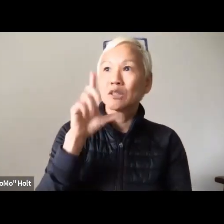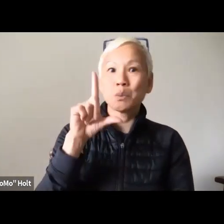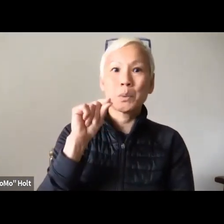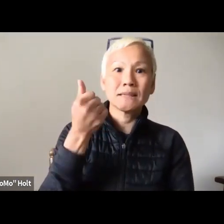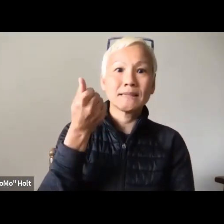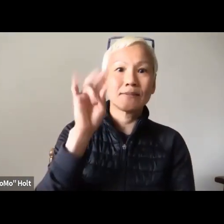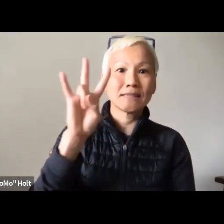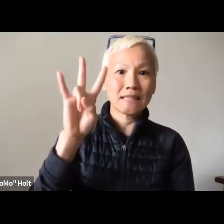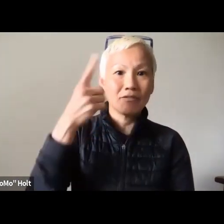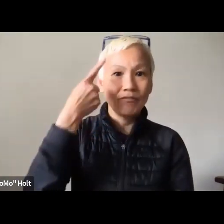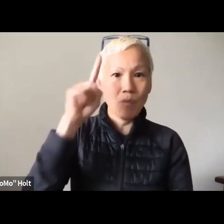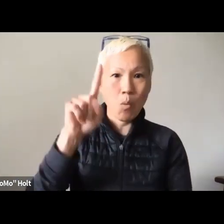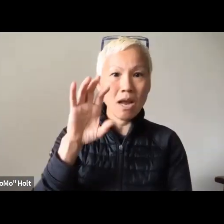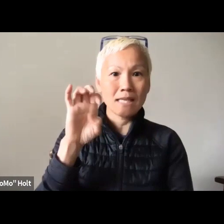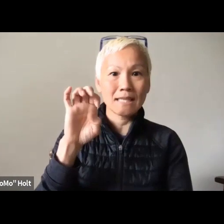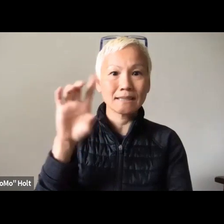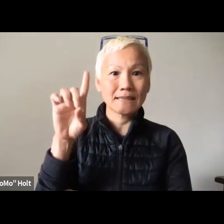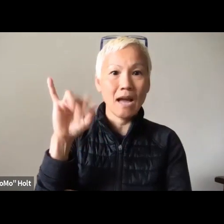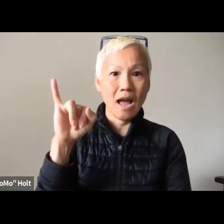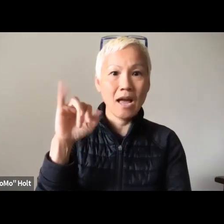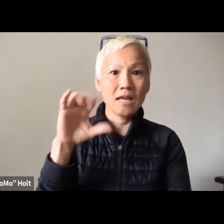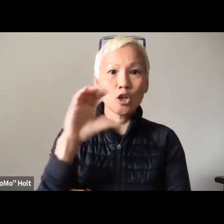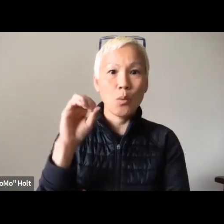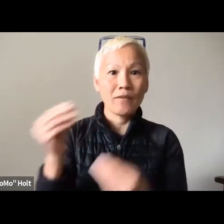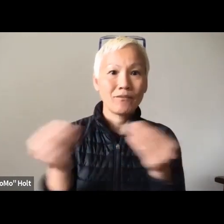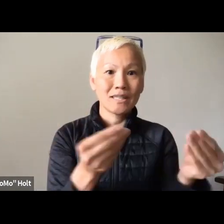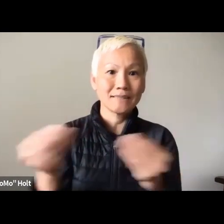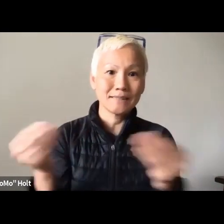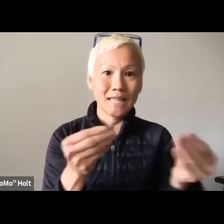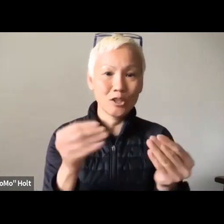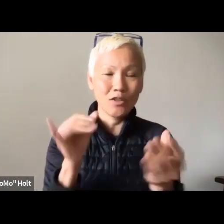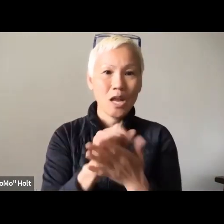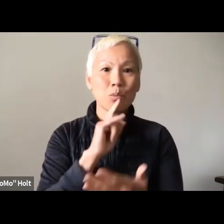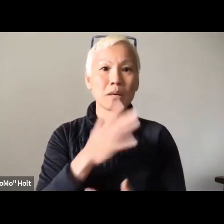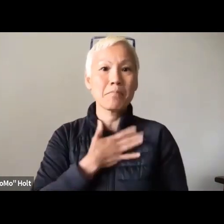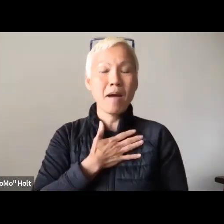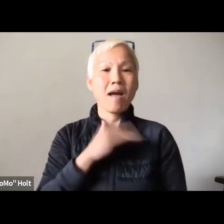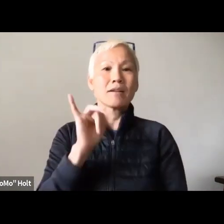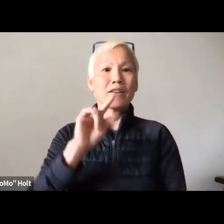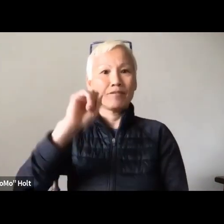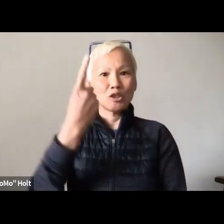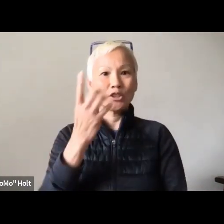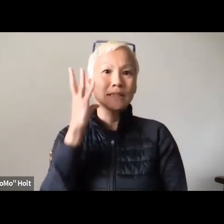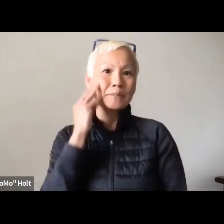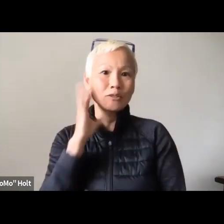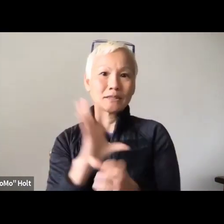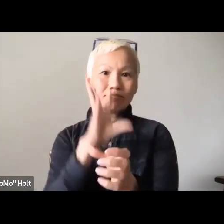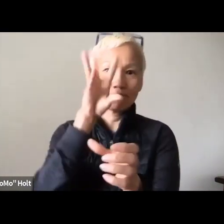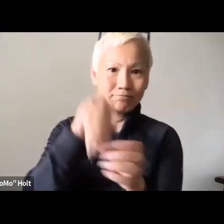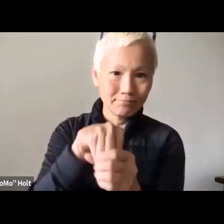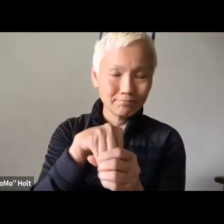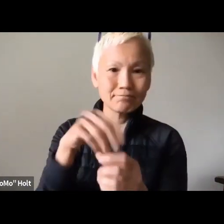I've been involved with this organization since 2017 for EDI as a co-facilitator,